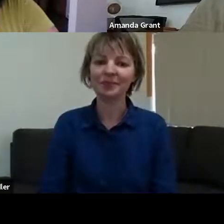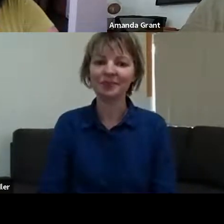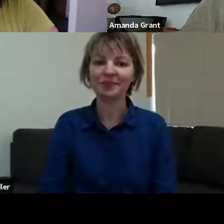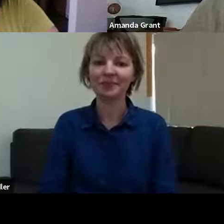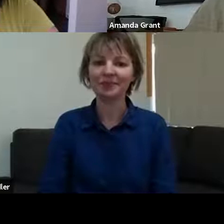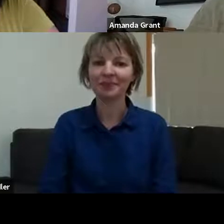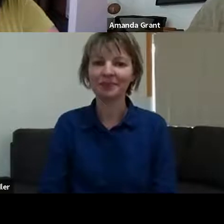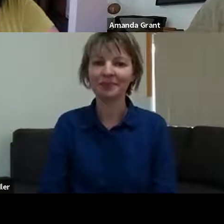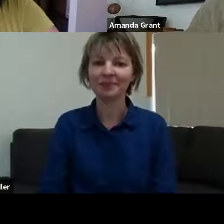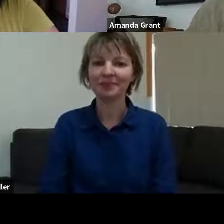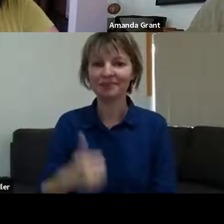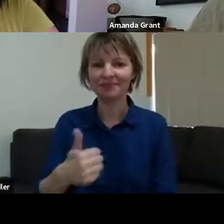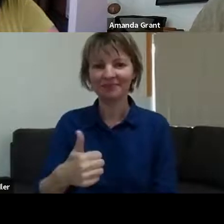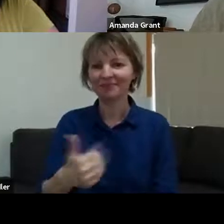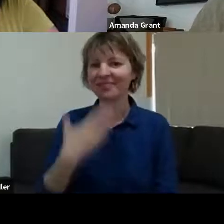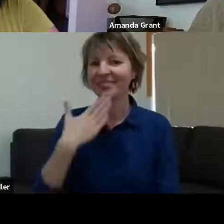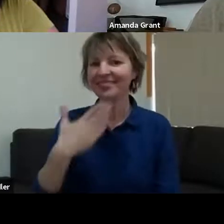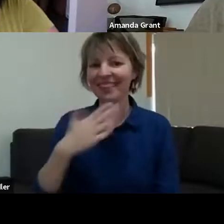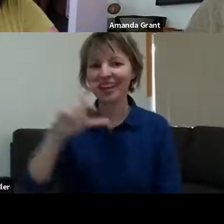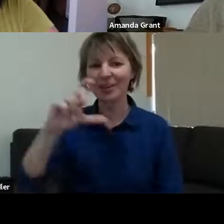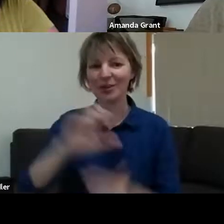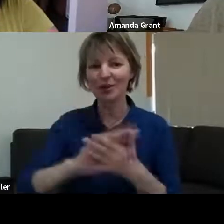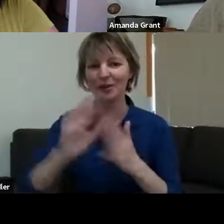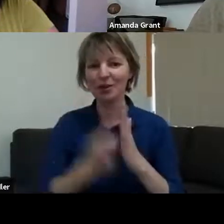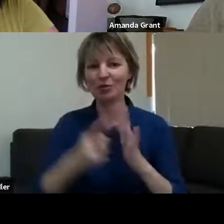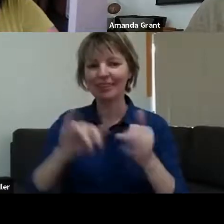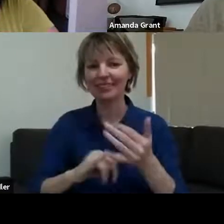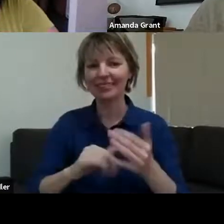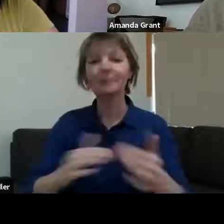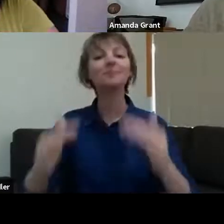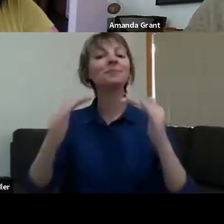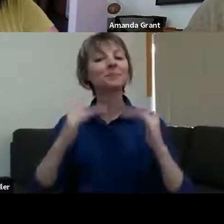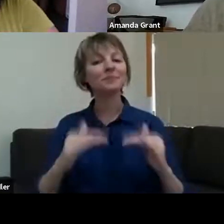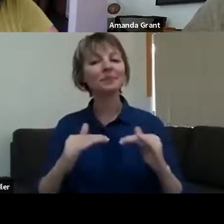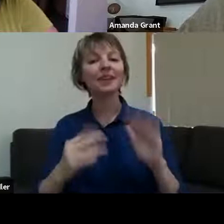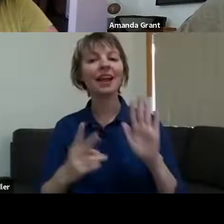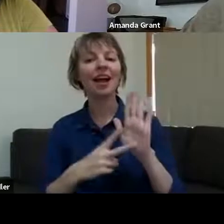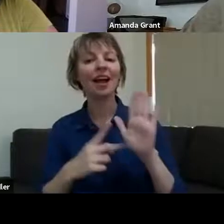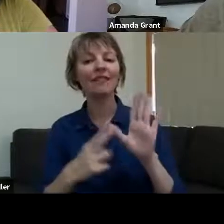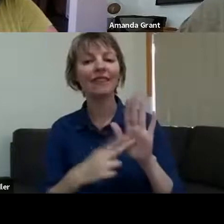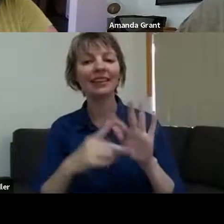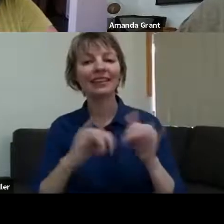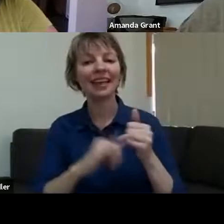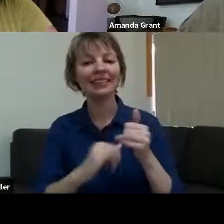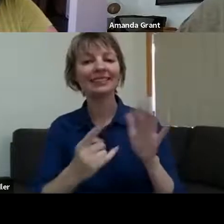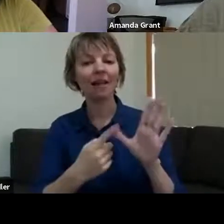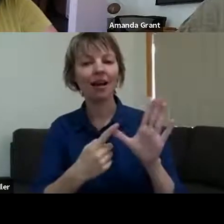you, Chris. Vanessa, I would love you to talk a little bit about the